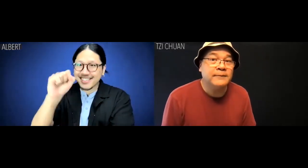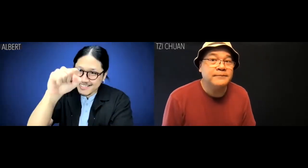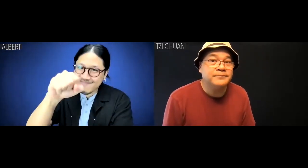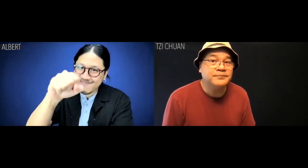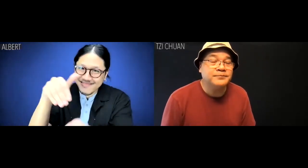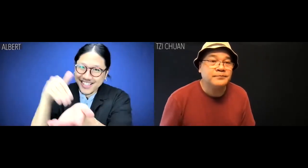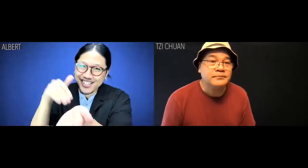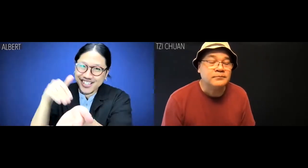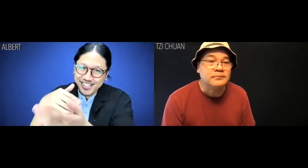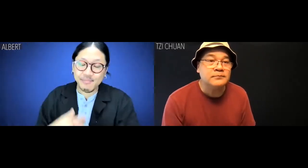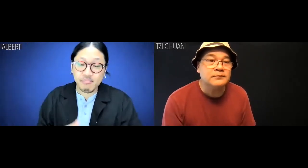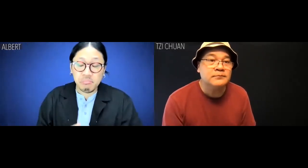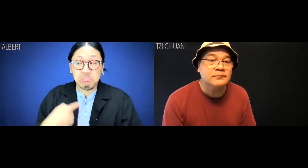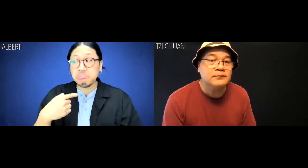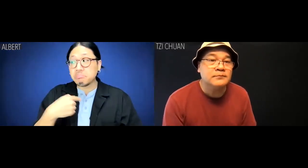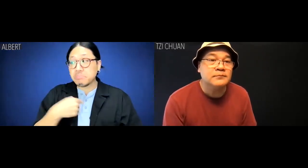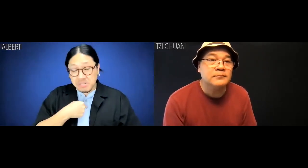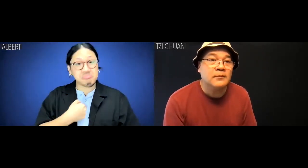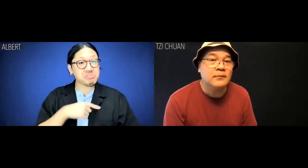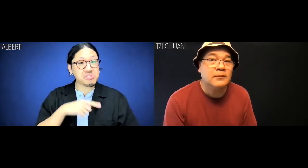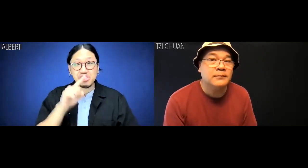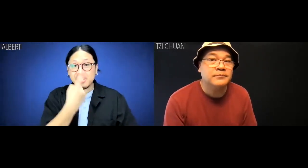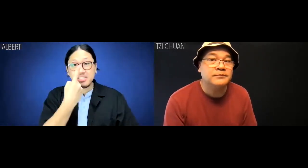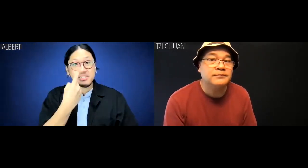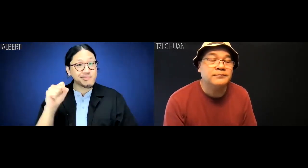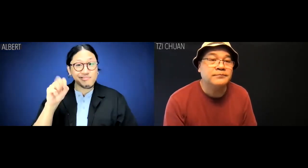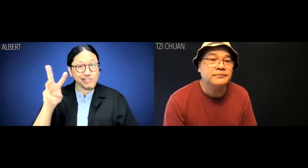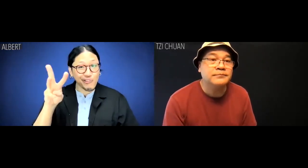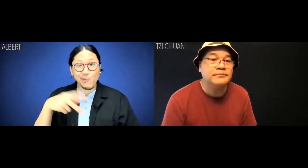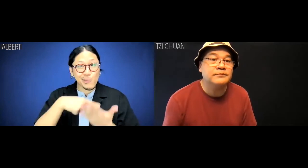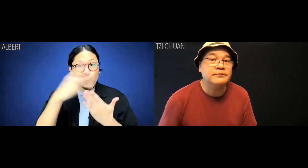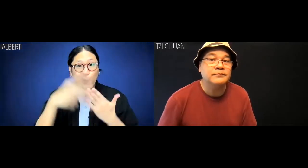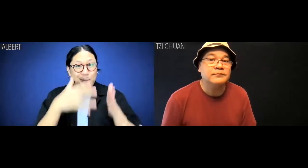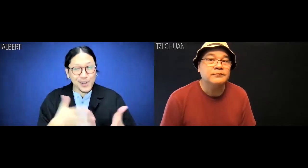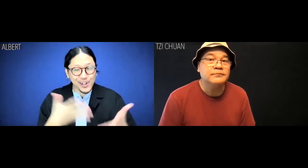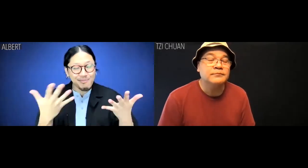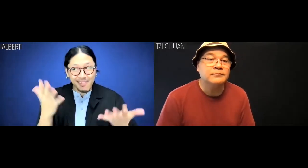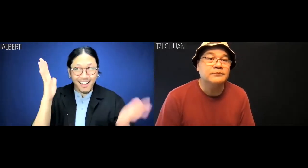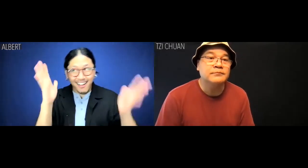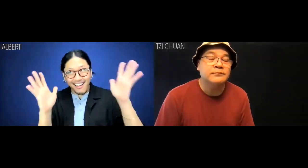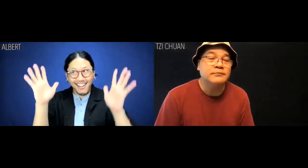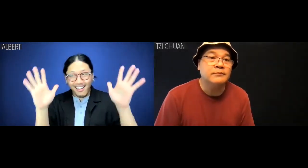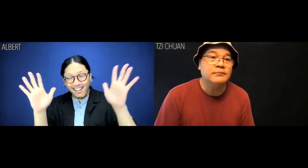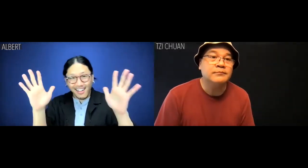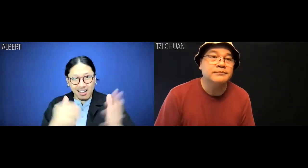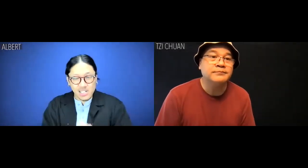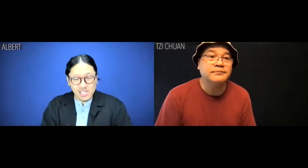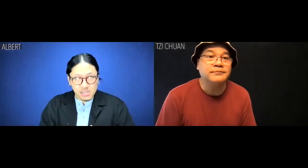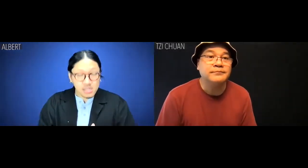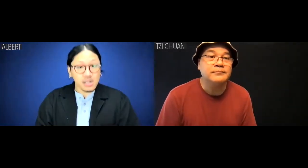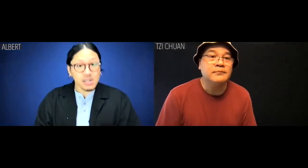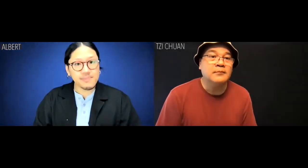Oh, yes, Jenny is a doctor and I'm just a software programmer. Ha ha ha ha.